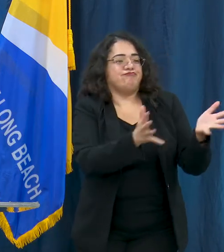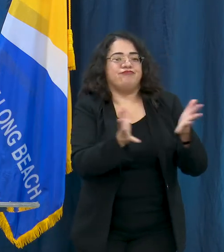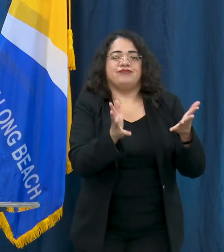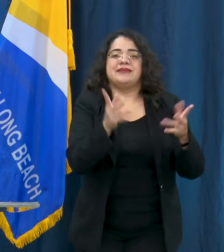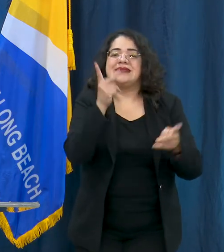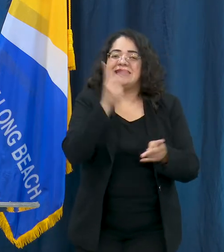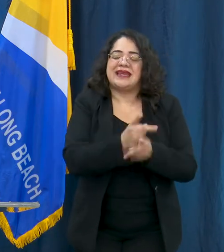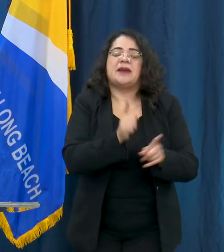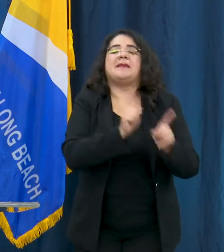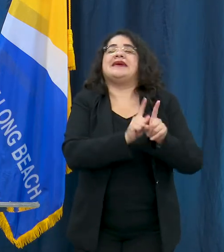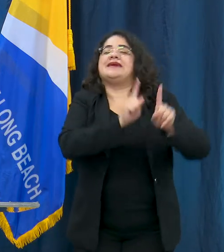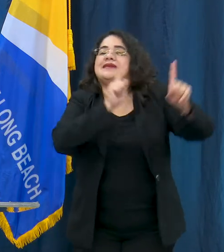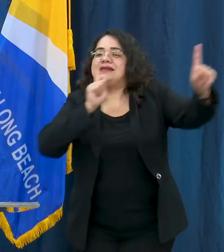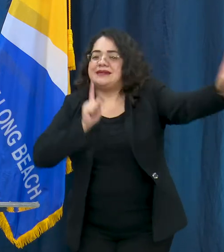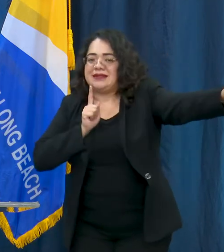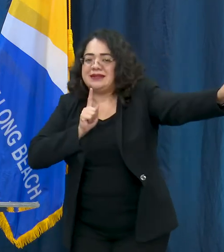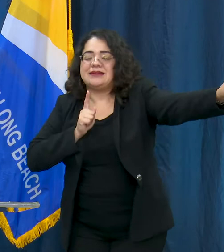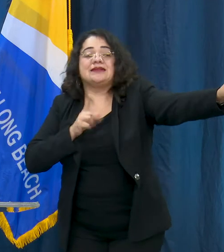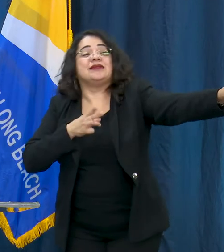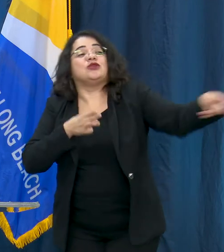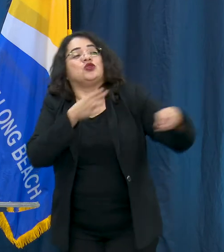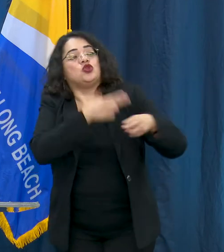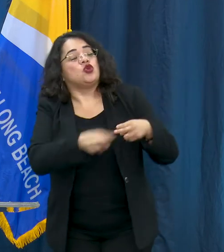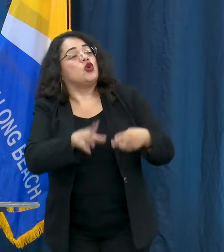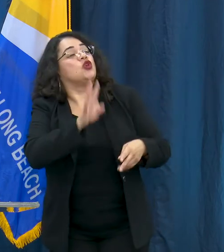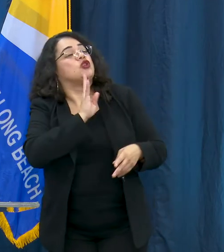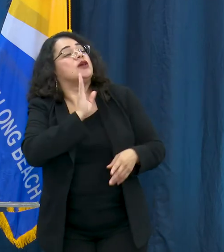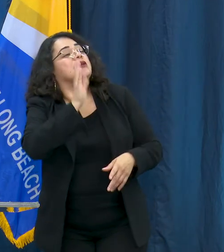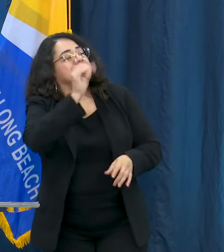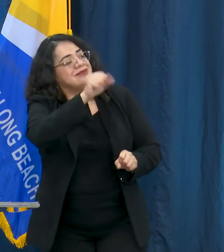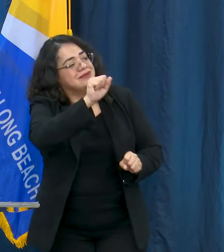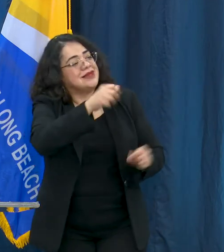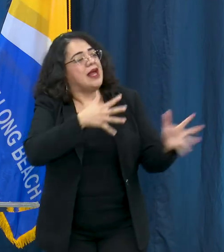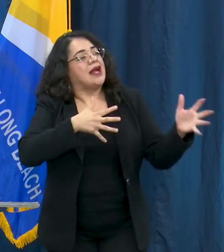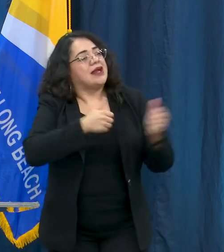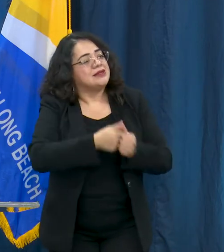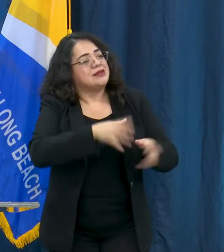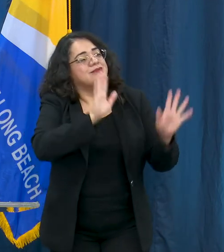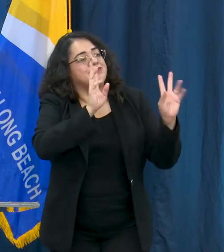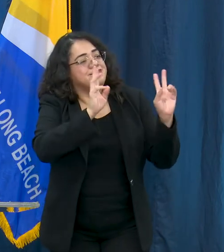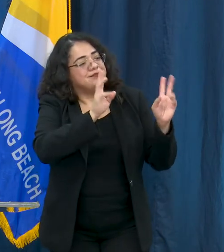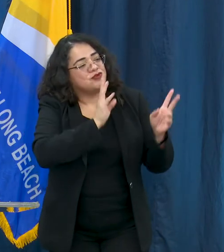feet then you can have a longer interaction but if they're getting close to you then you want to try to keep the interaction